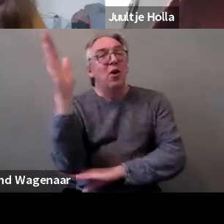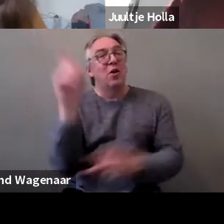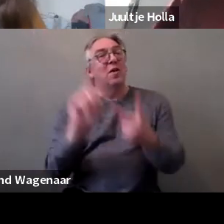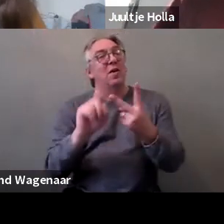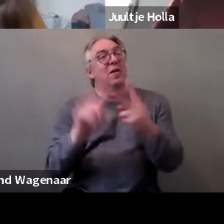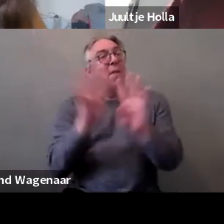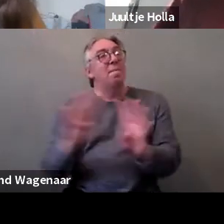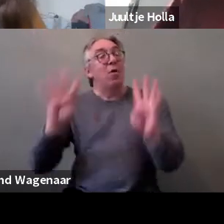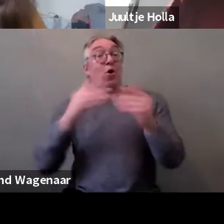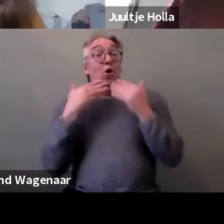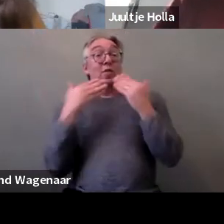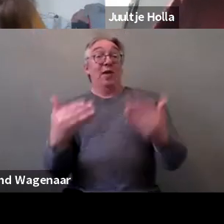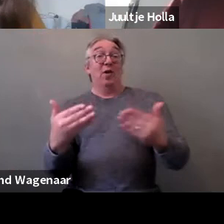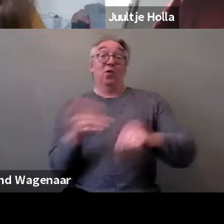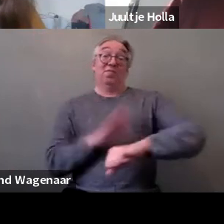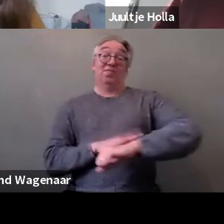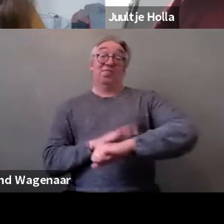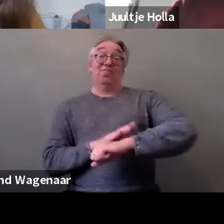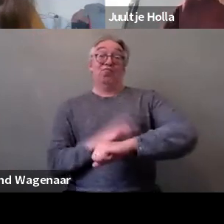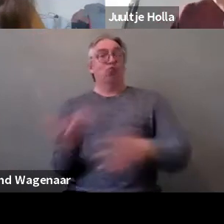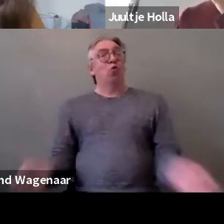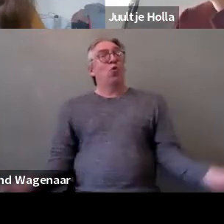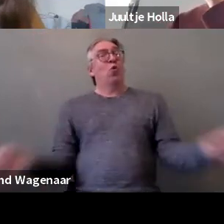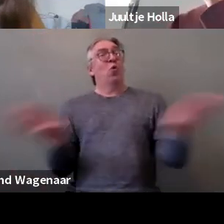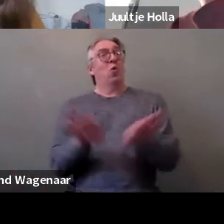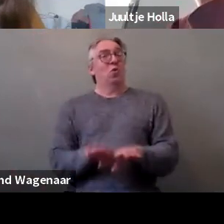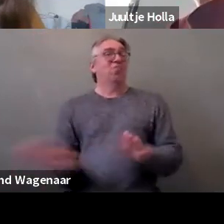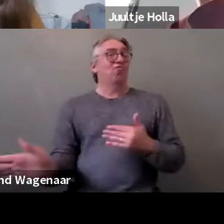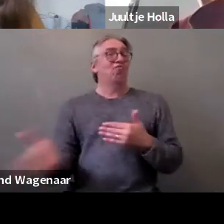So, now it's time to conclude and to end this event.